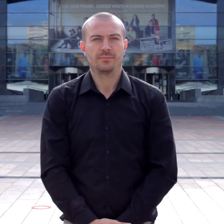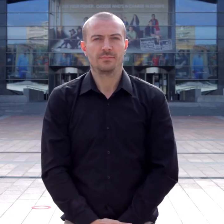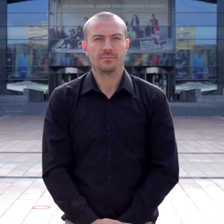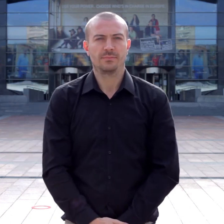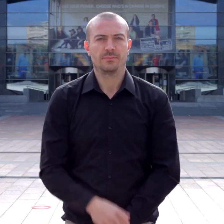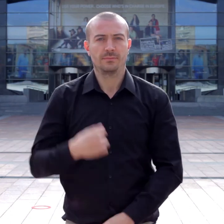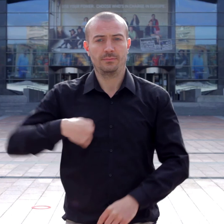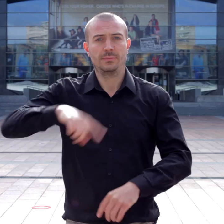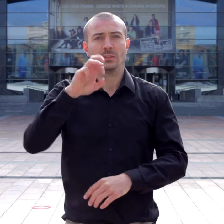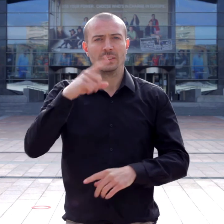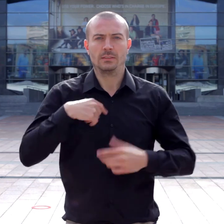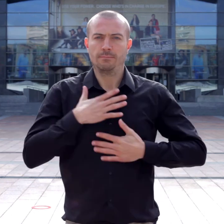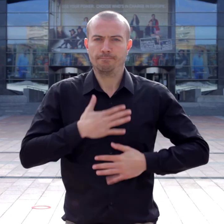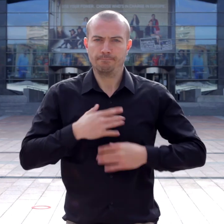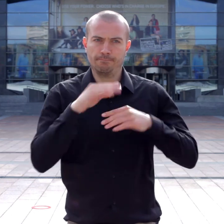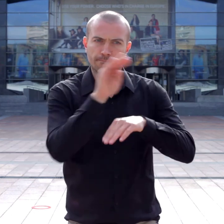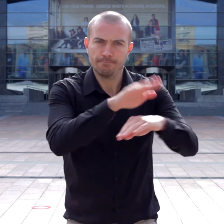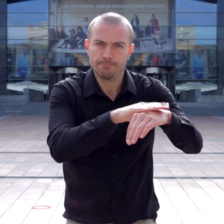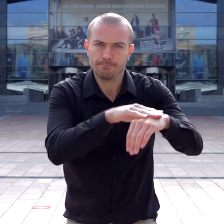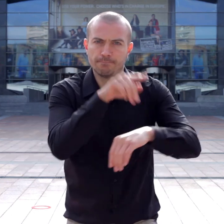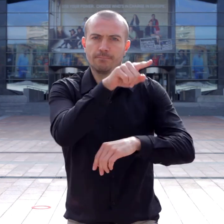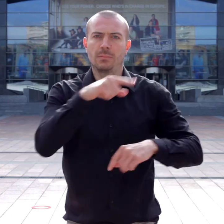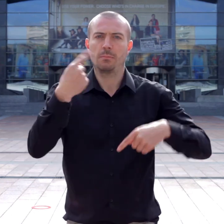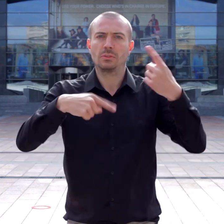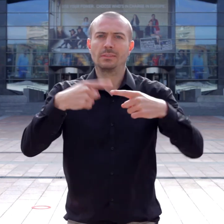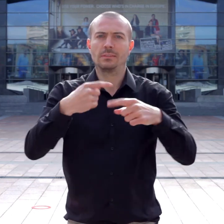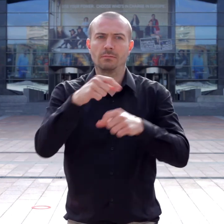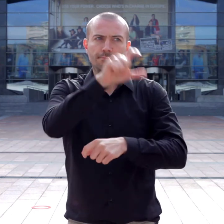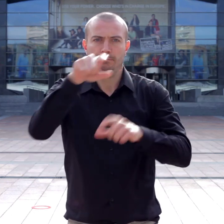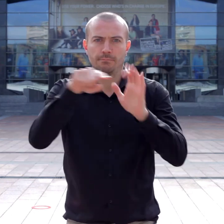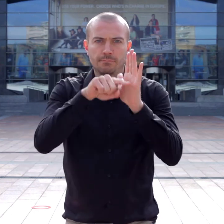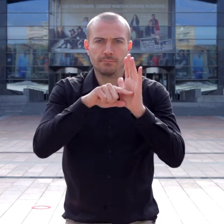be given access to documents to effectively answer to those consultations.